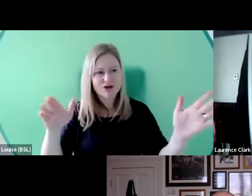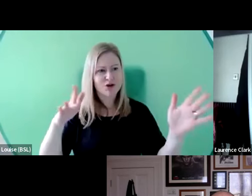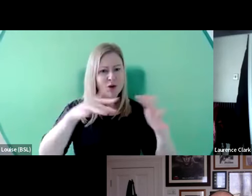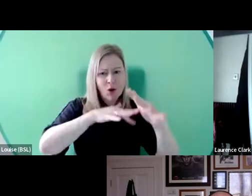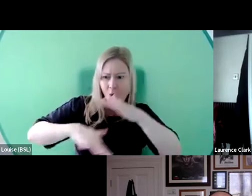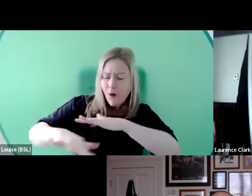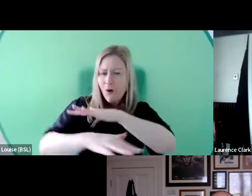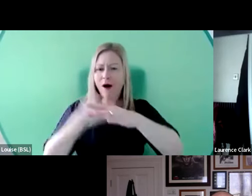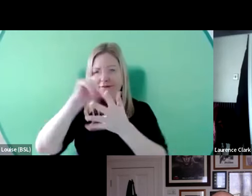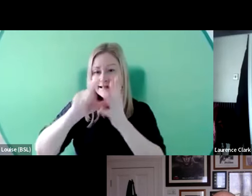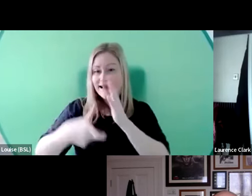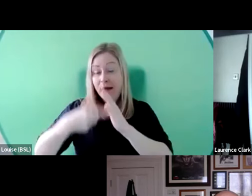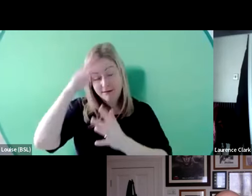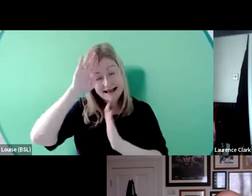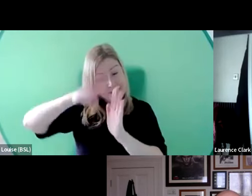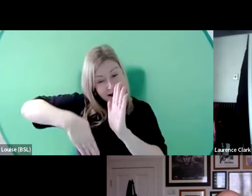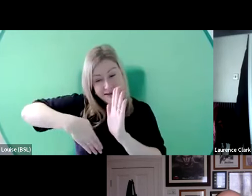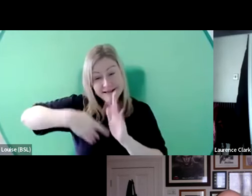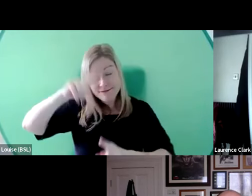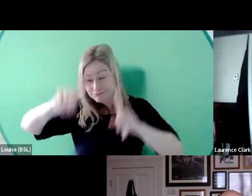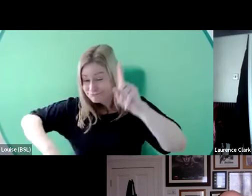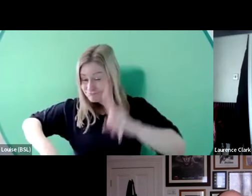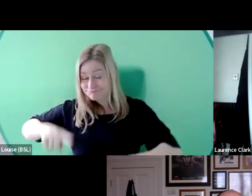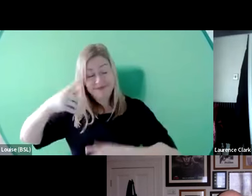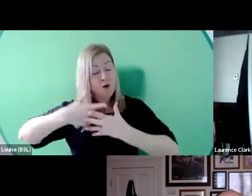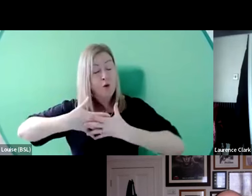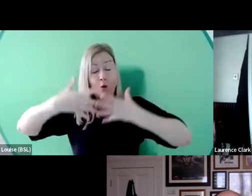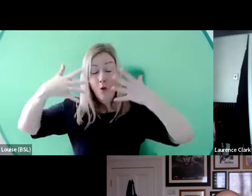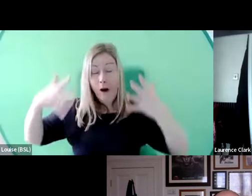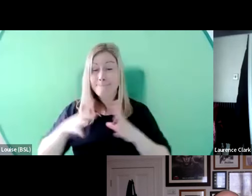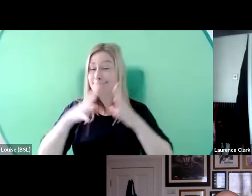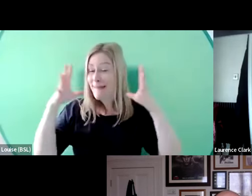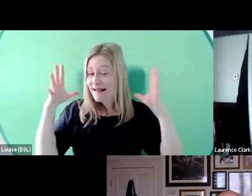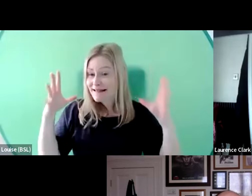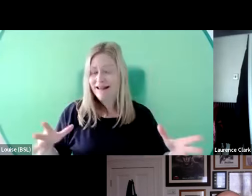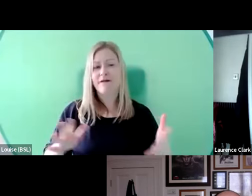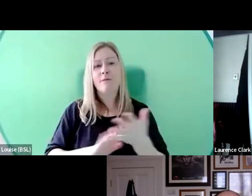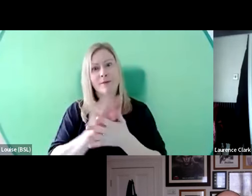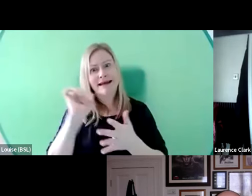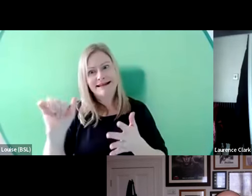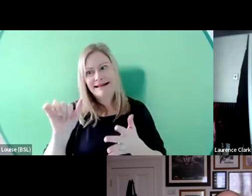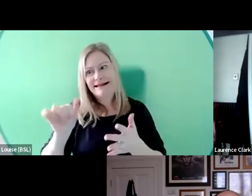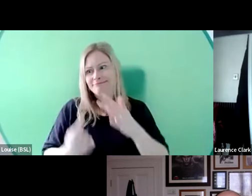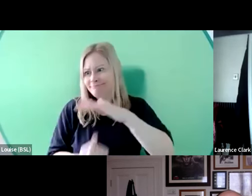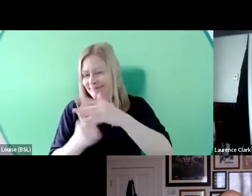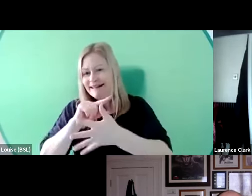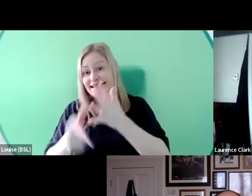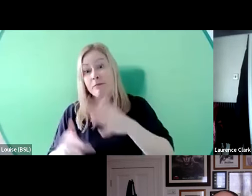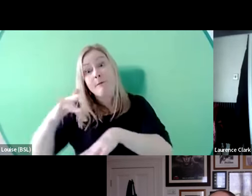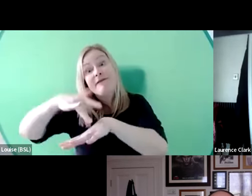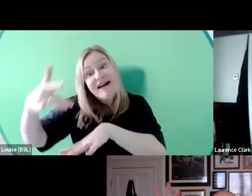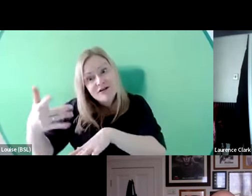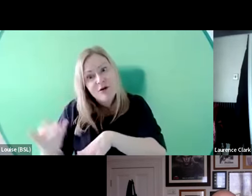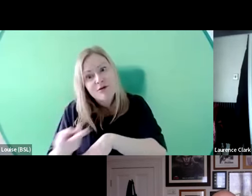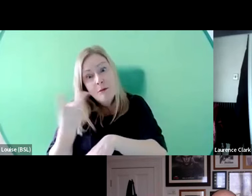experience are huge. And it takes disabled professionals. In both cases there was a disabled